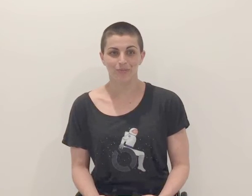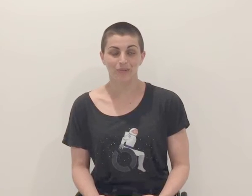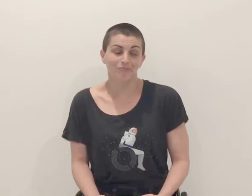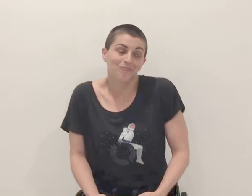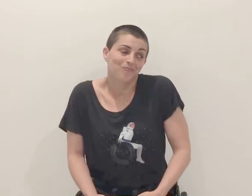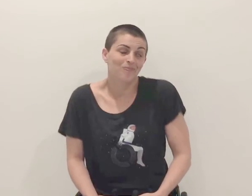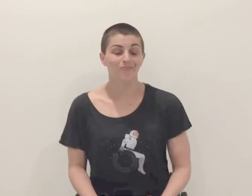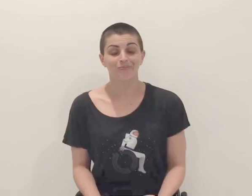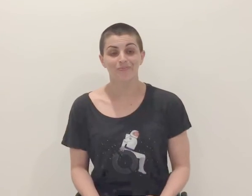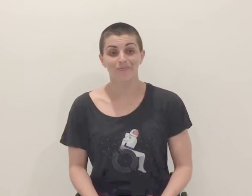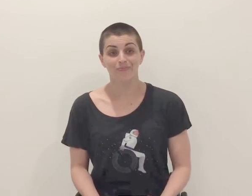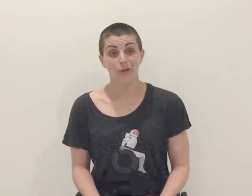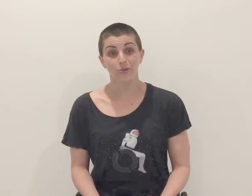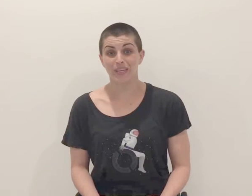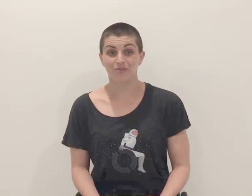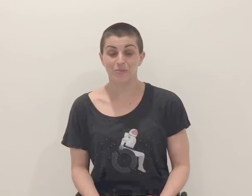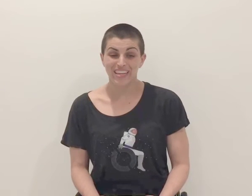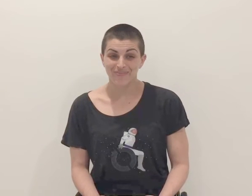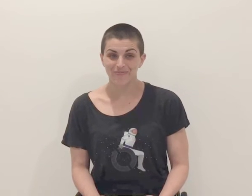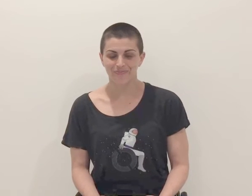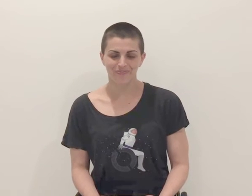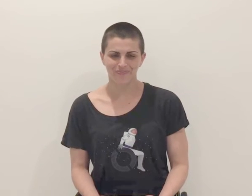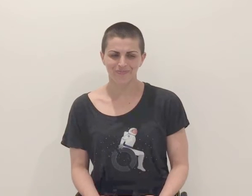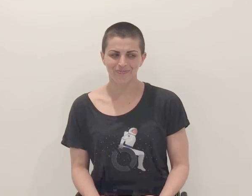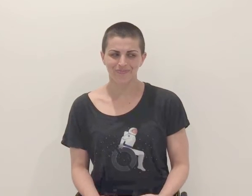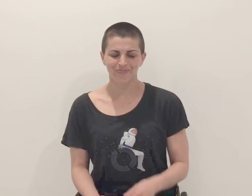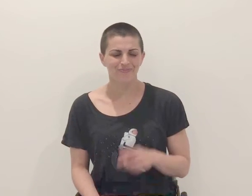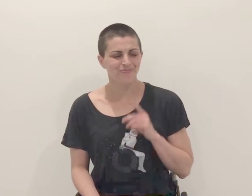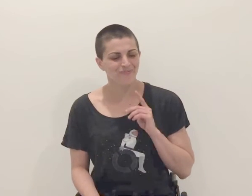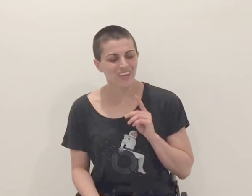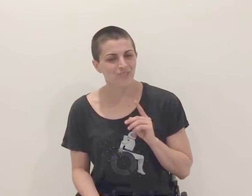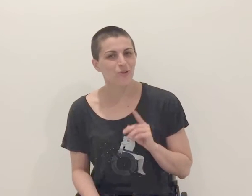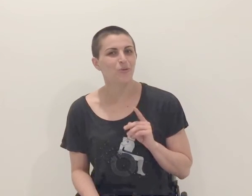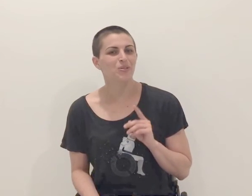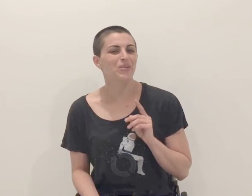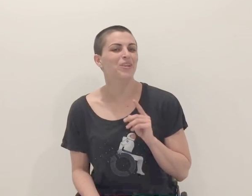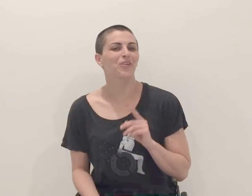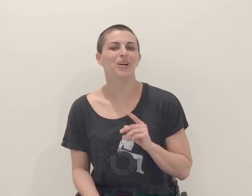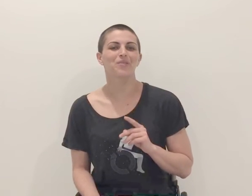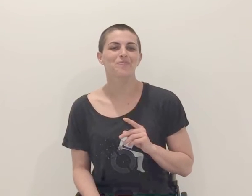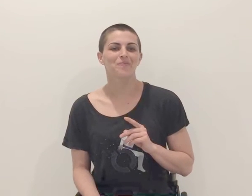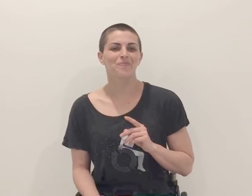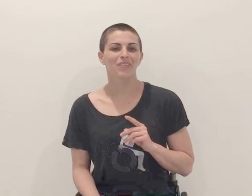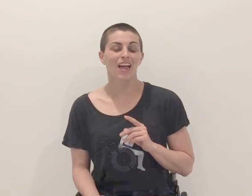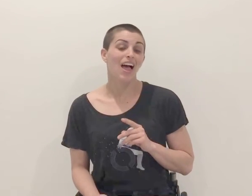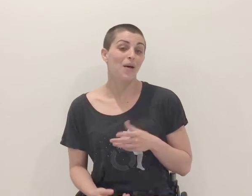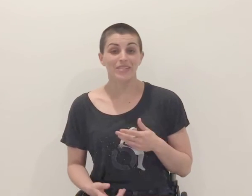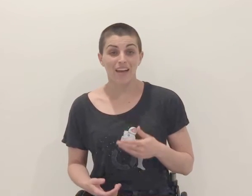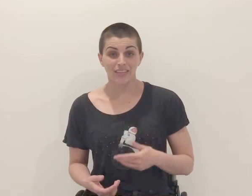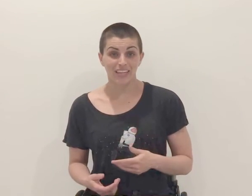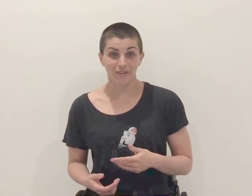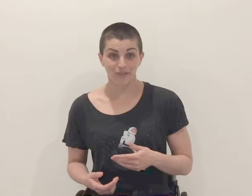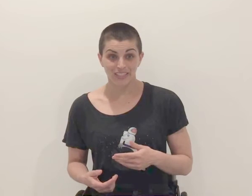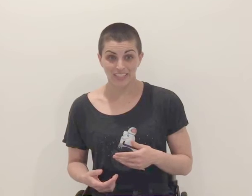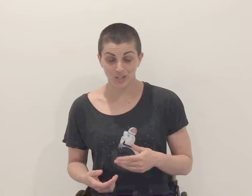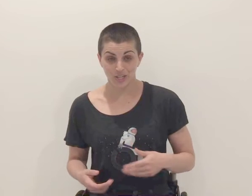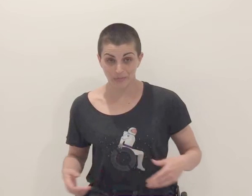Well, no space for me. Fast forward to a year ago. I was navigating a friend's kitchen